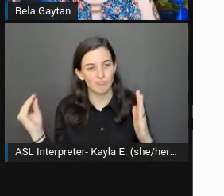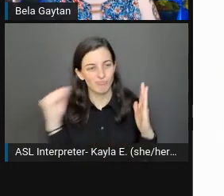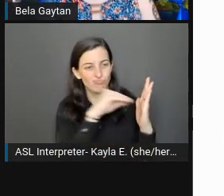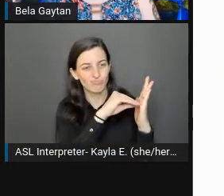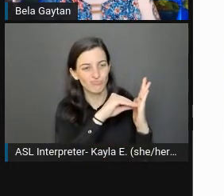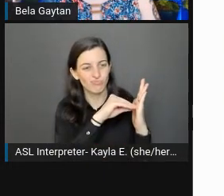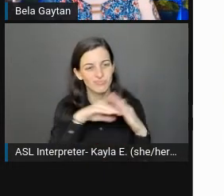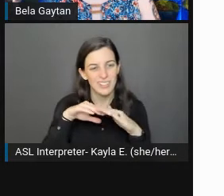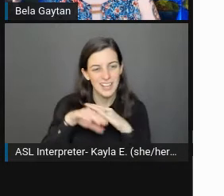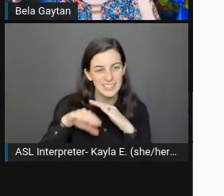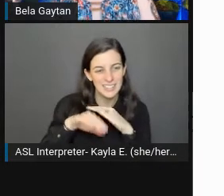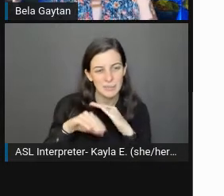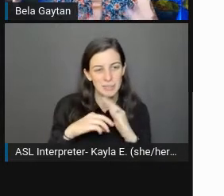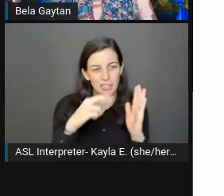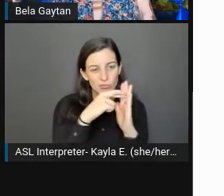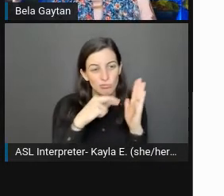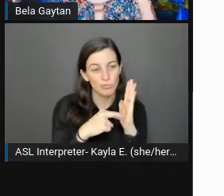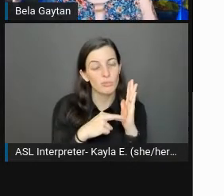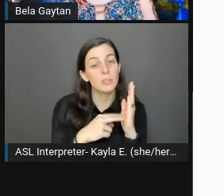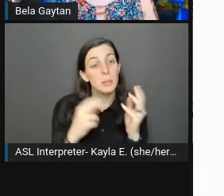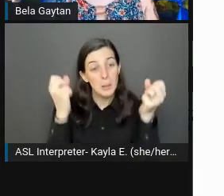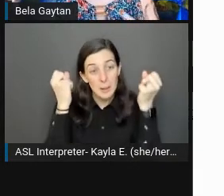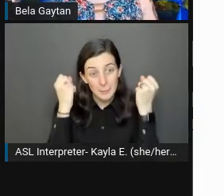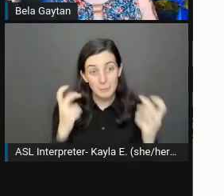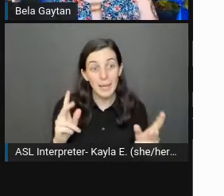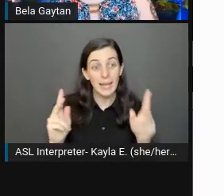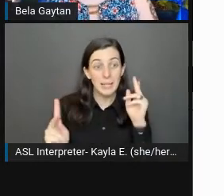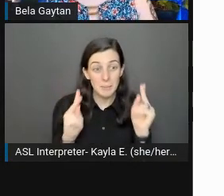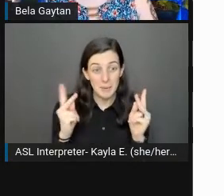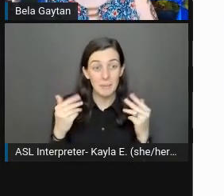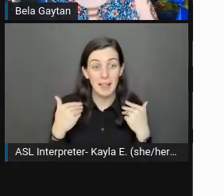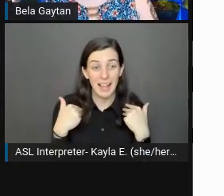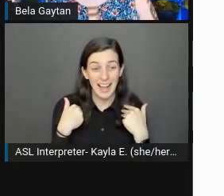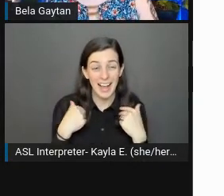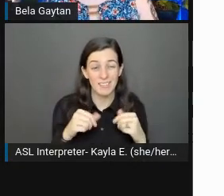because a lot of people that have a lot of chronic pain,